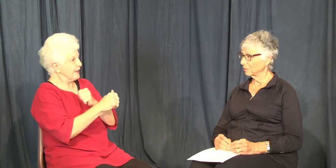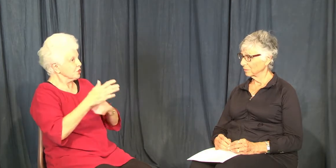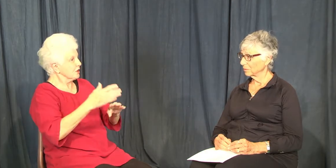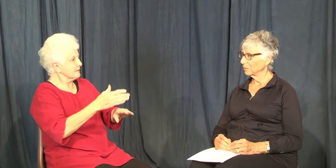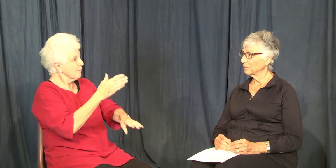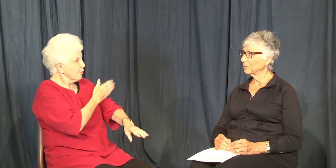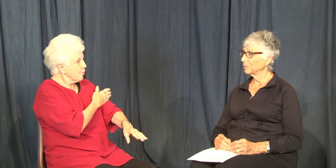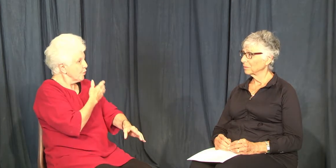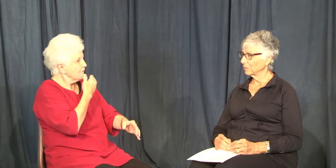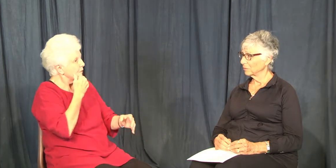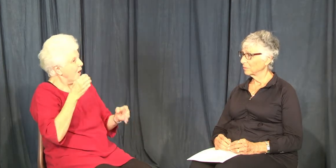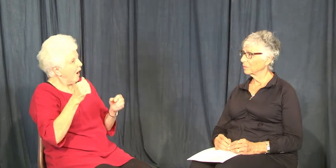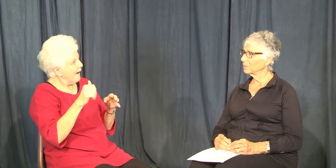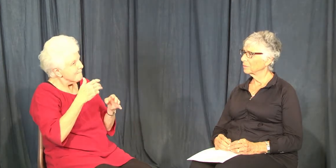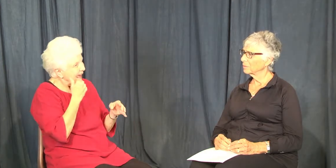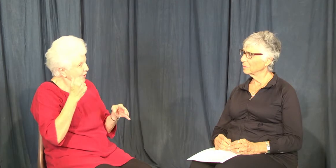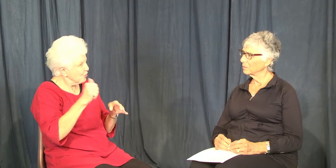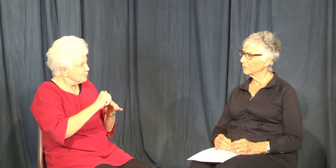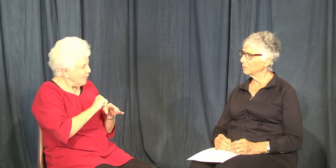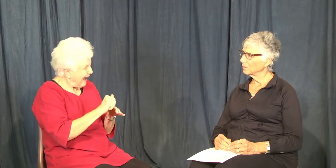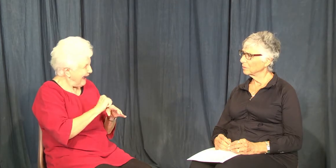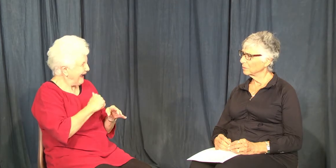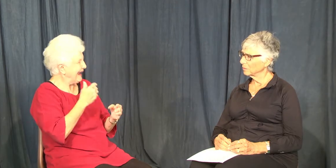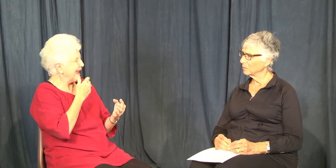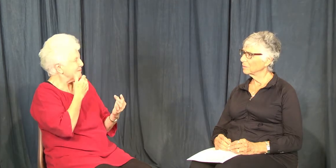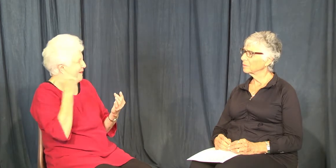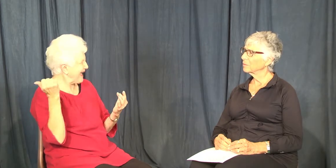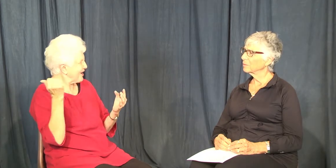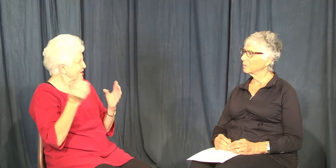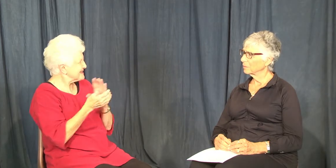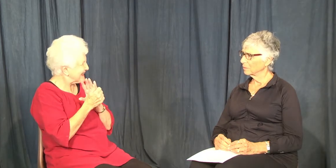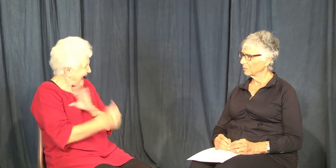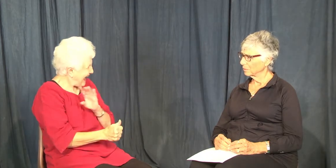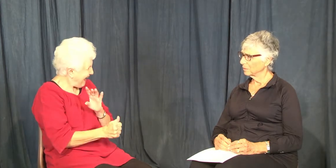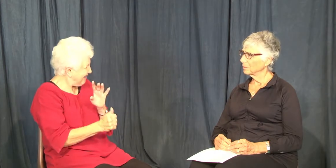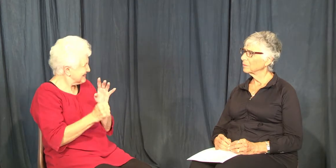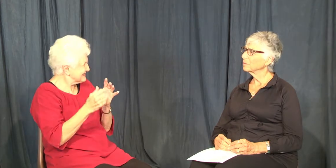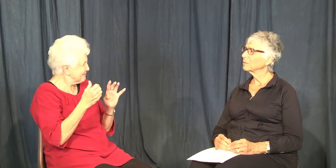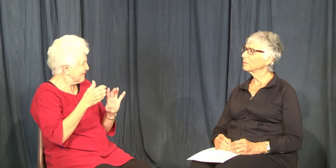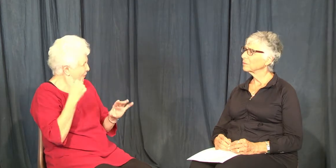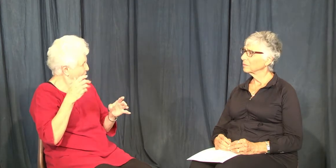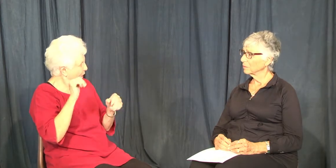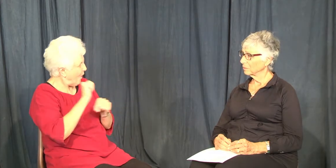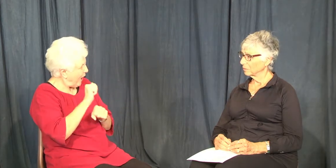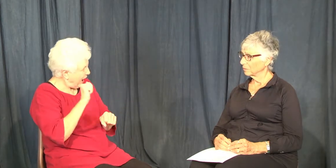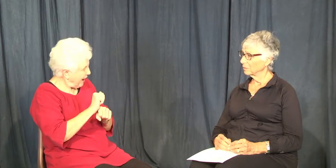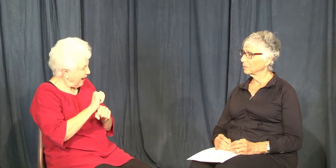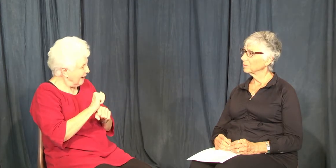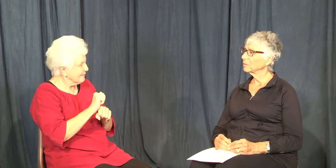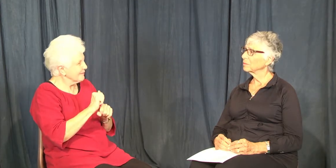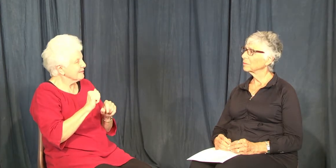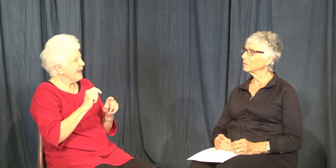now. There's been many changes, much improvement, better training, better qualities and skills